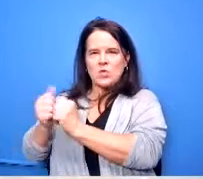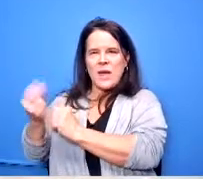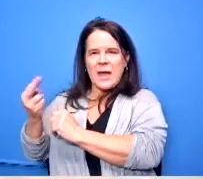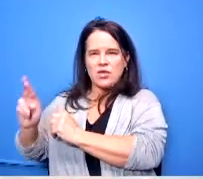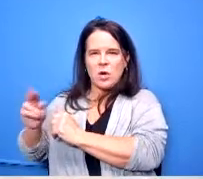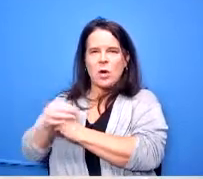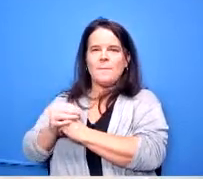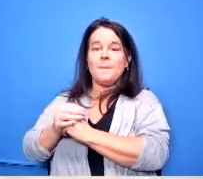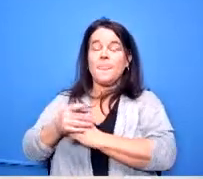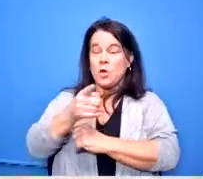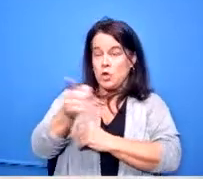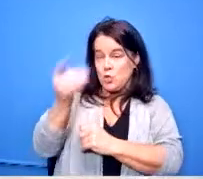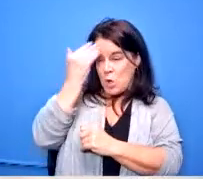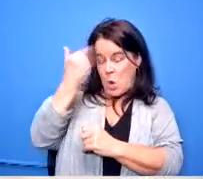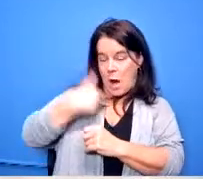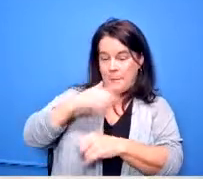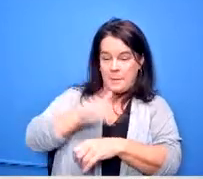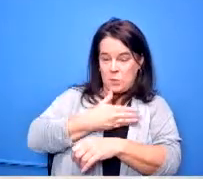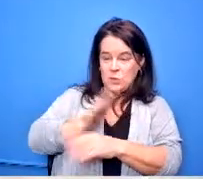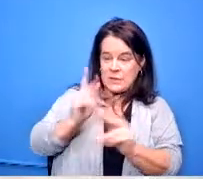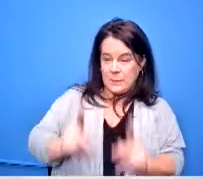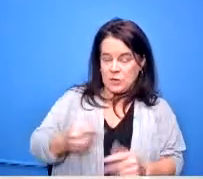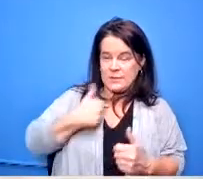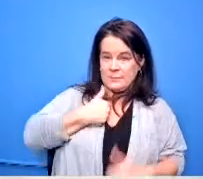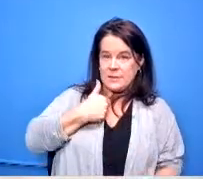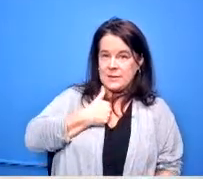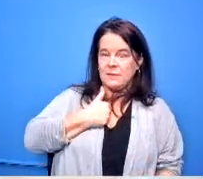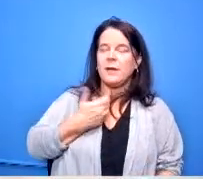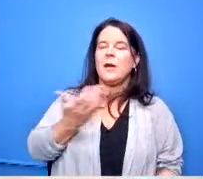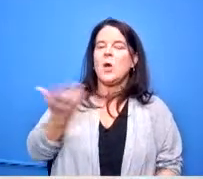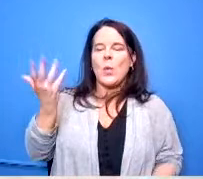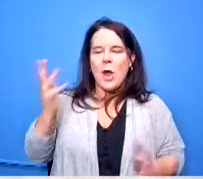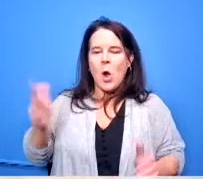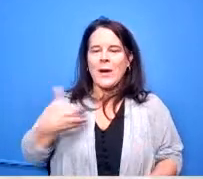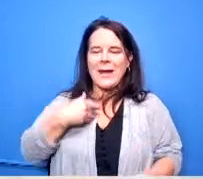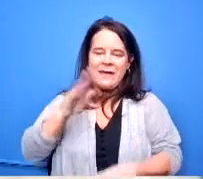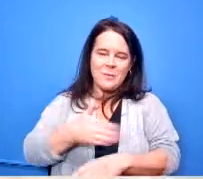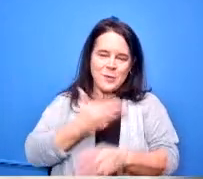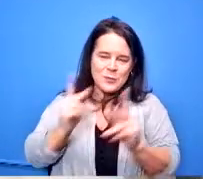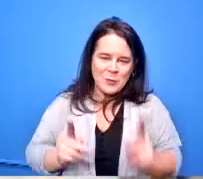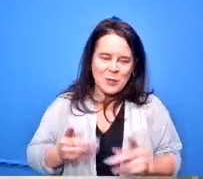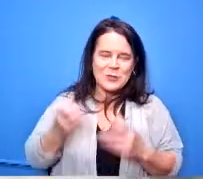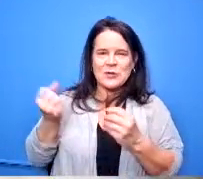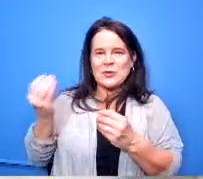am also a music person and we have a music person already there so we're going to be pitching in